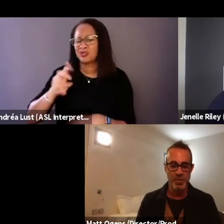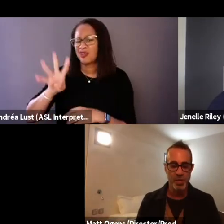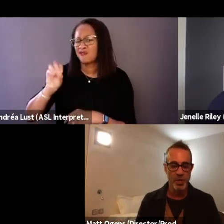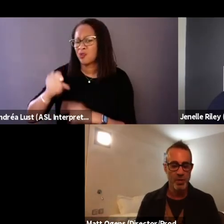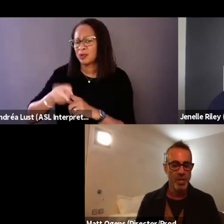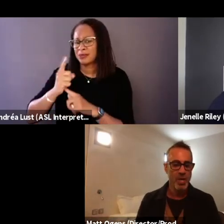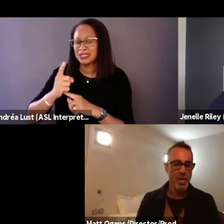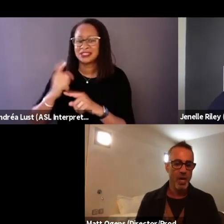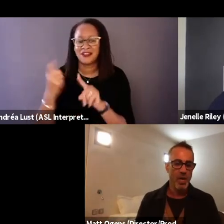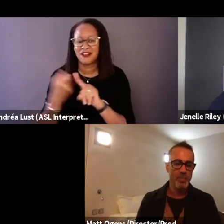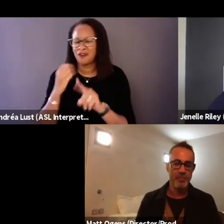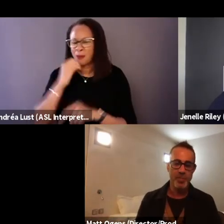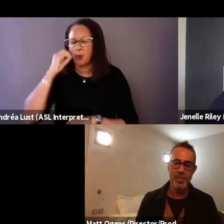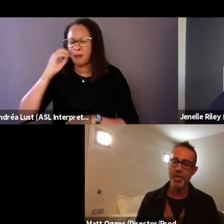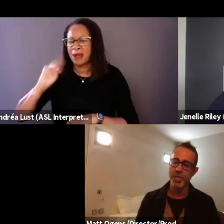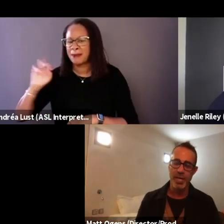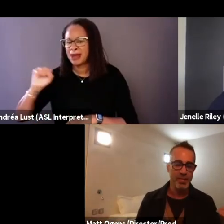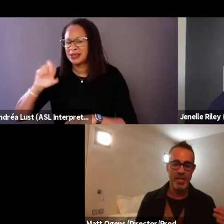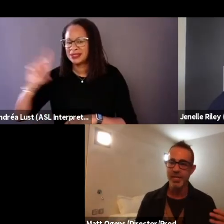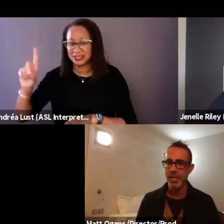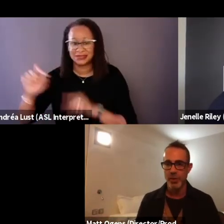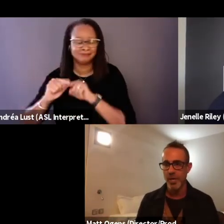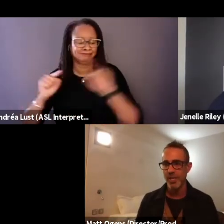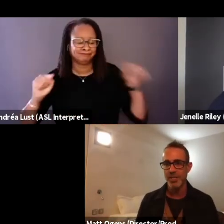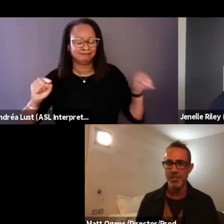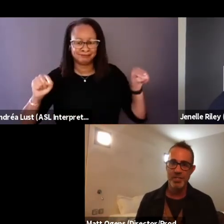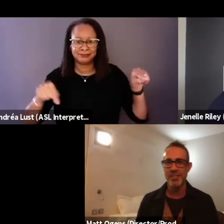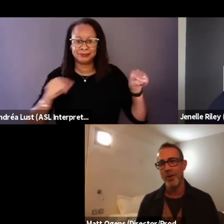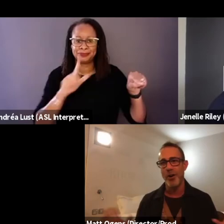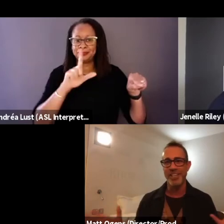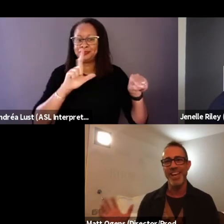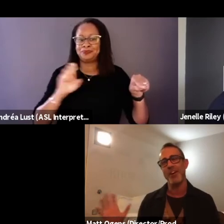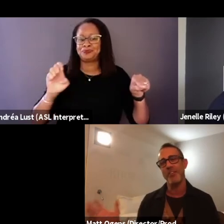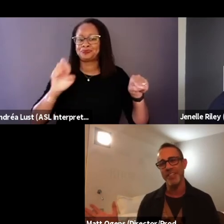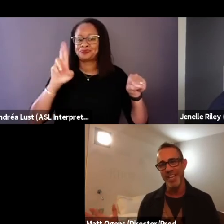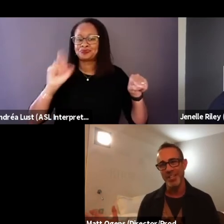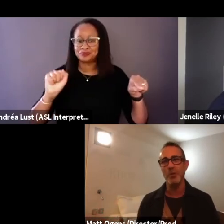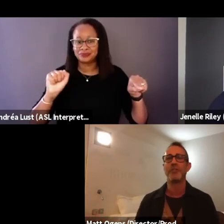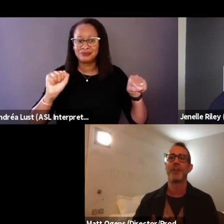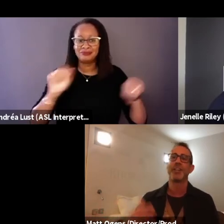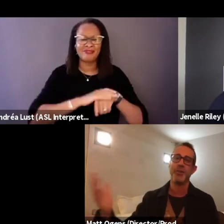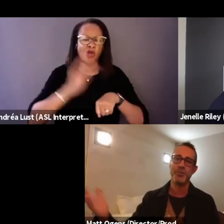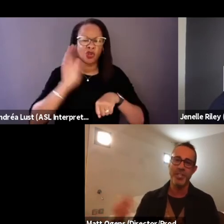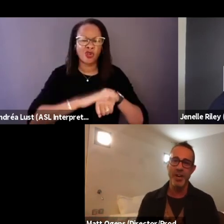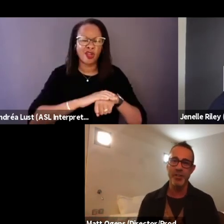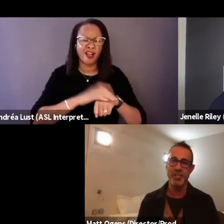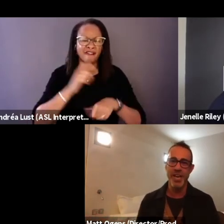So some of the other kids like Lira is on again, off again, girlfriend goes to Gallaudet,